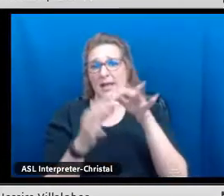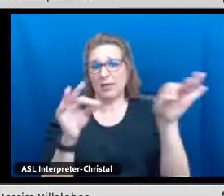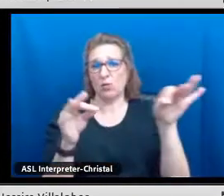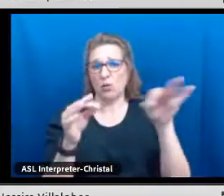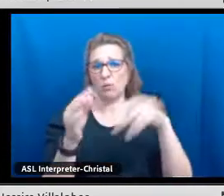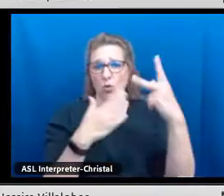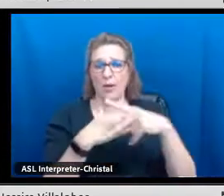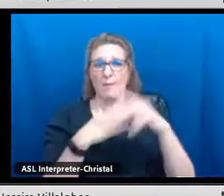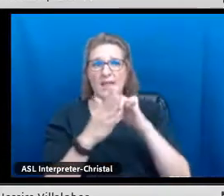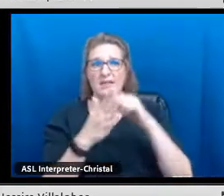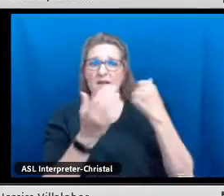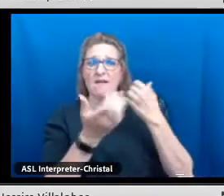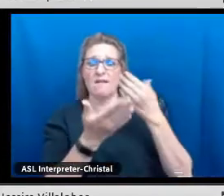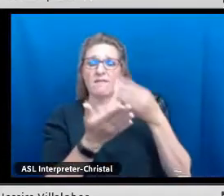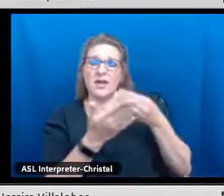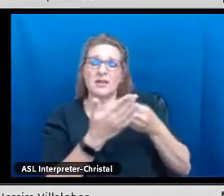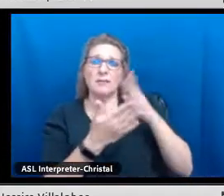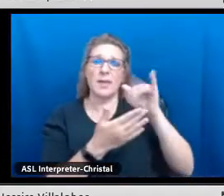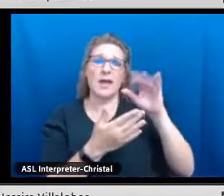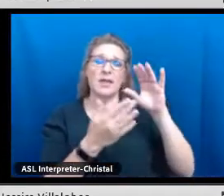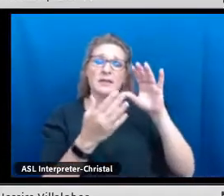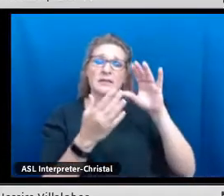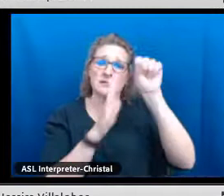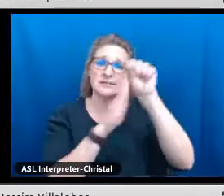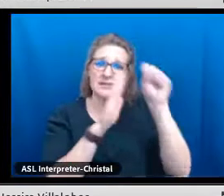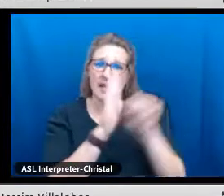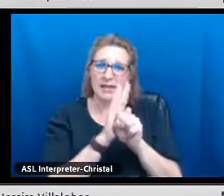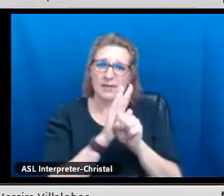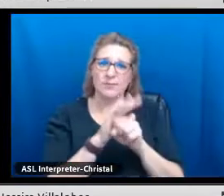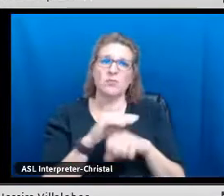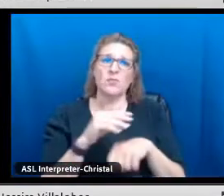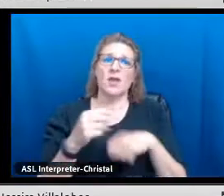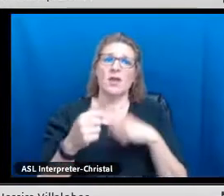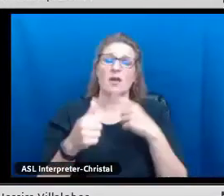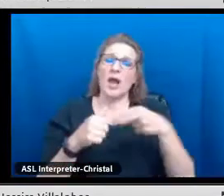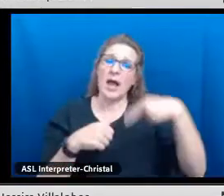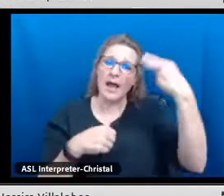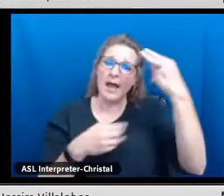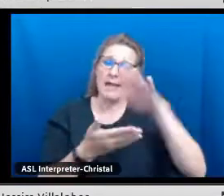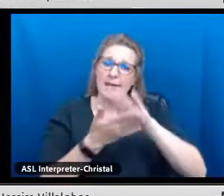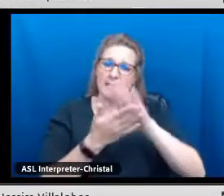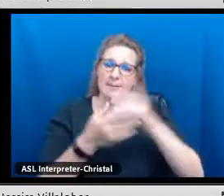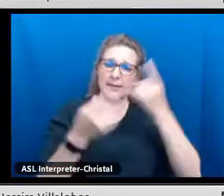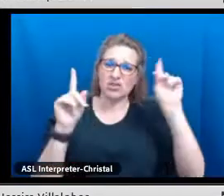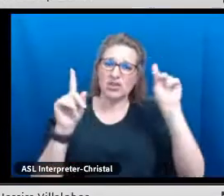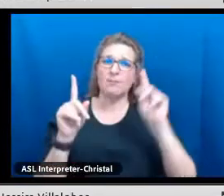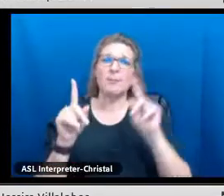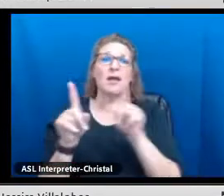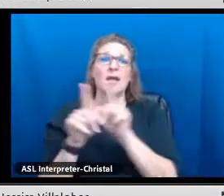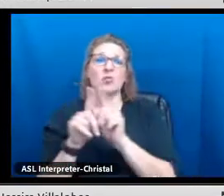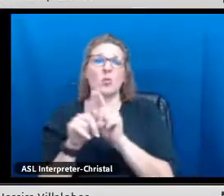for our bilingual programs that are state funded, one being bilingualism and biliteracy,